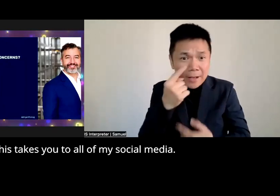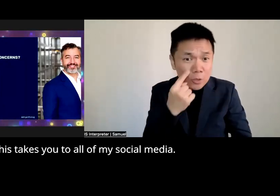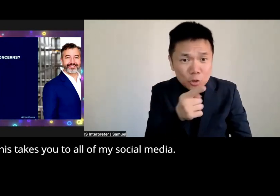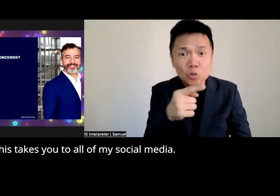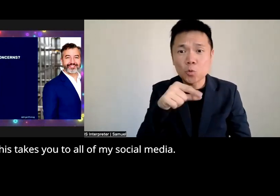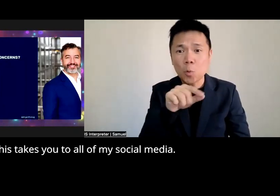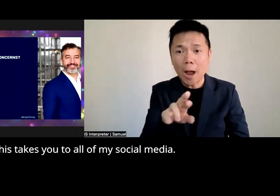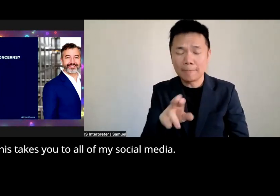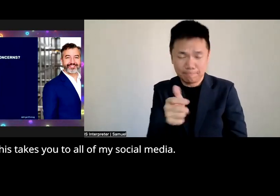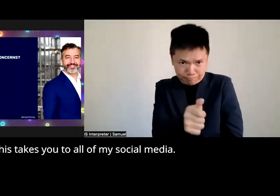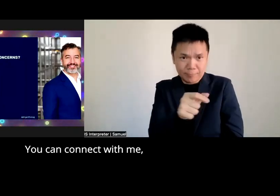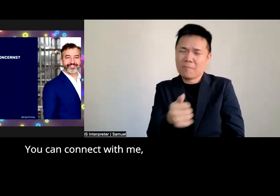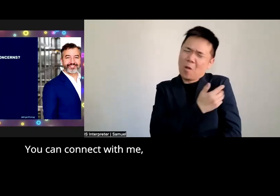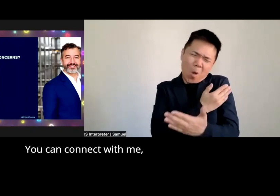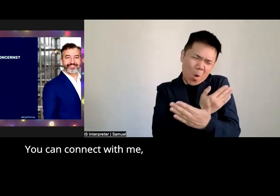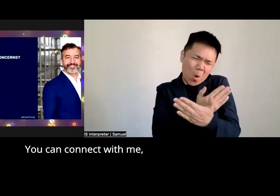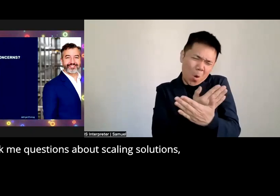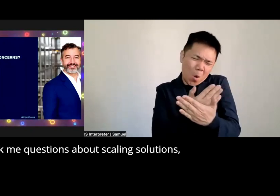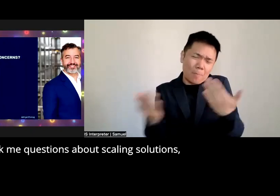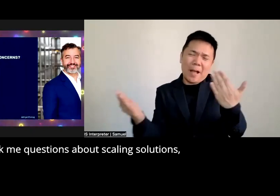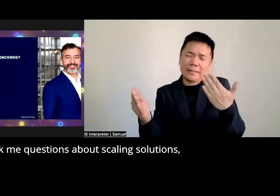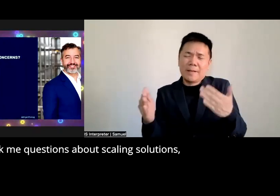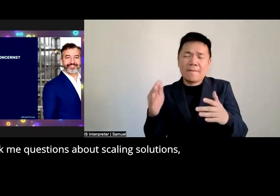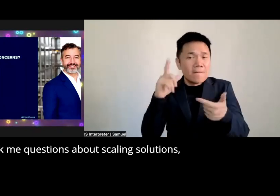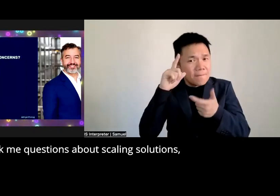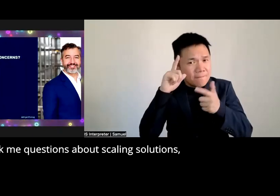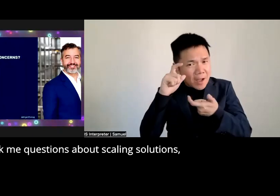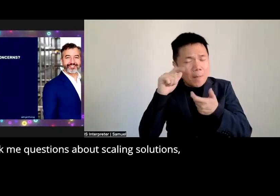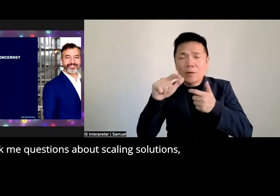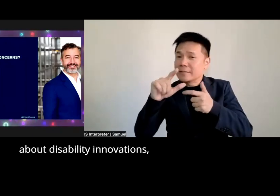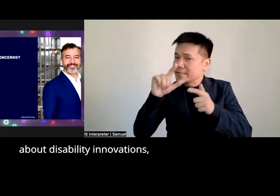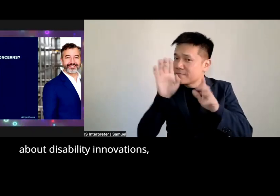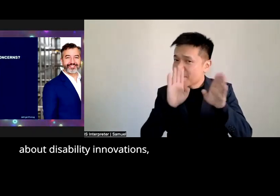you to all of my social media you can connect with me ask me questions about scaling Solutions about